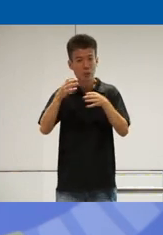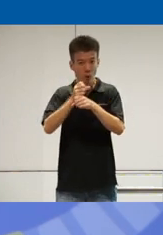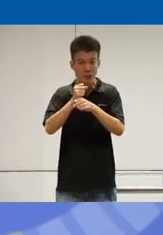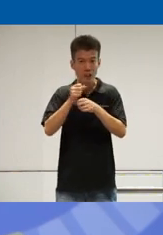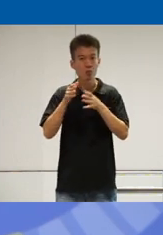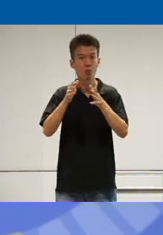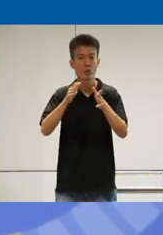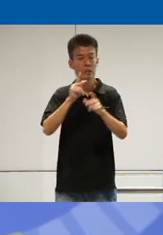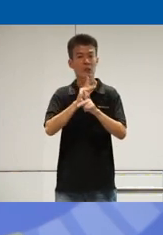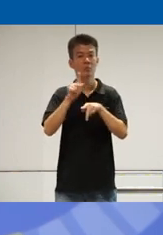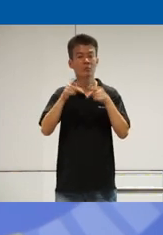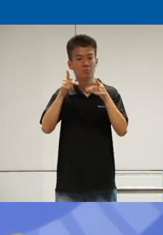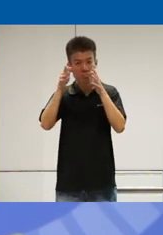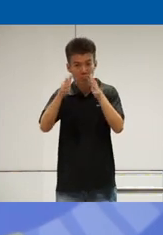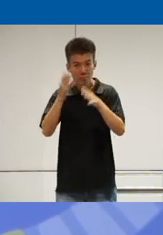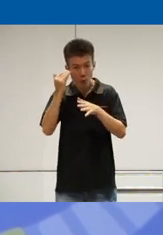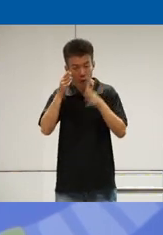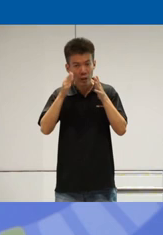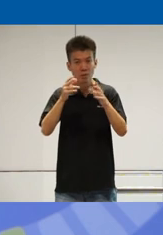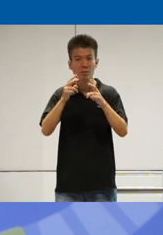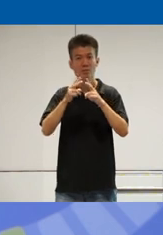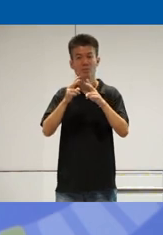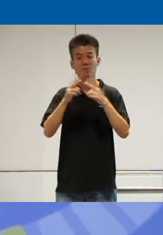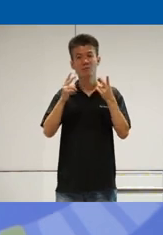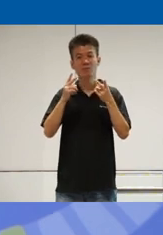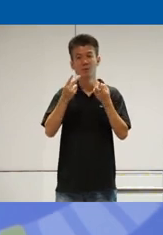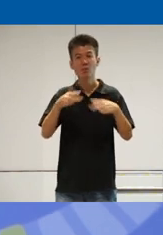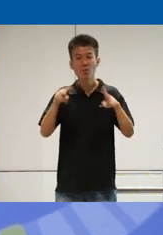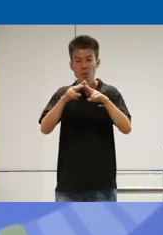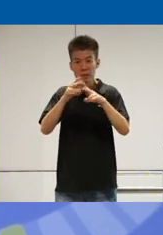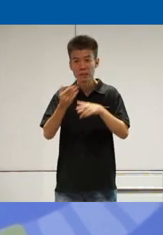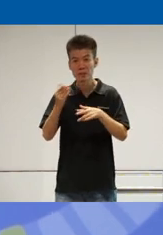to keep people's attention because attention is very is a is a valuable commodity right now and